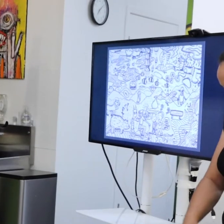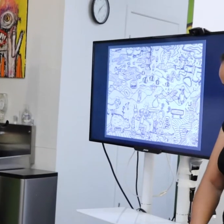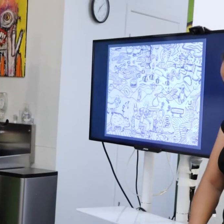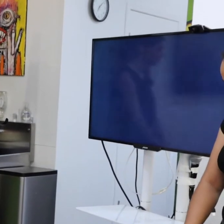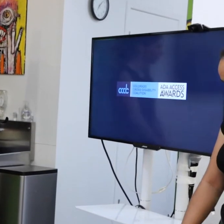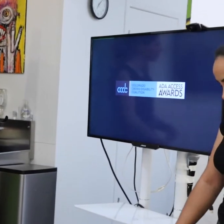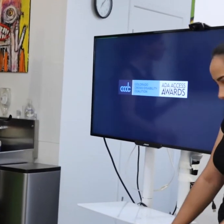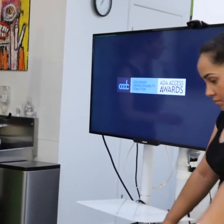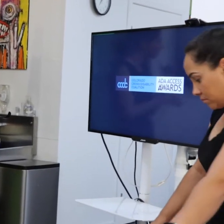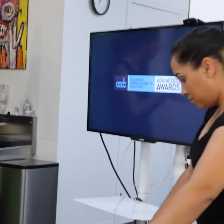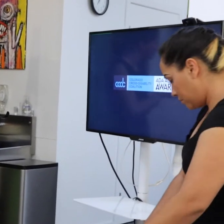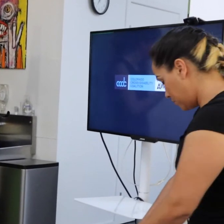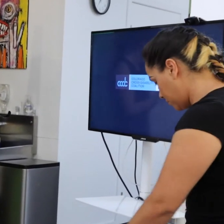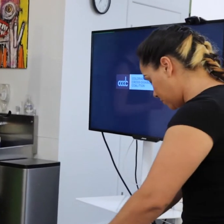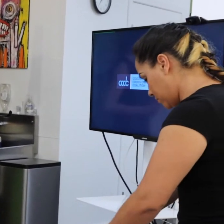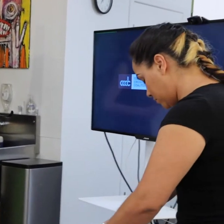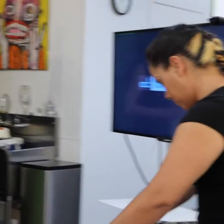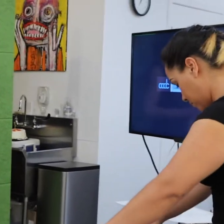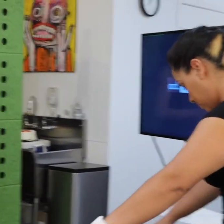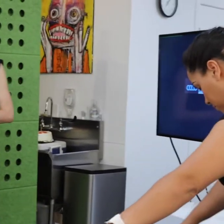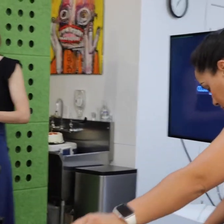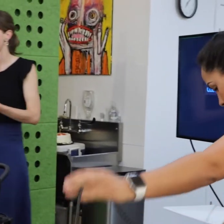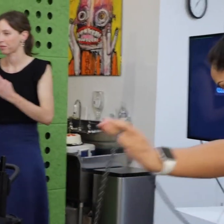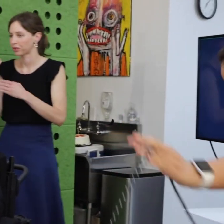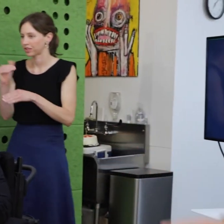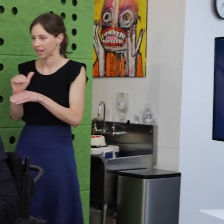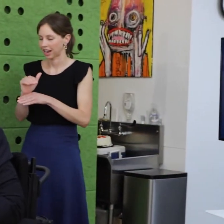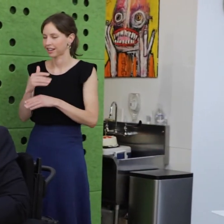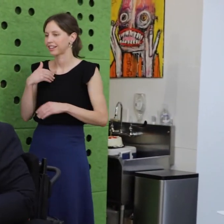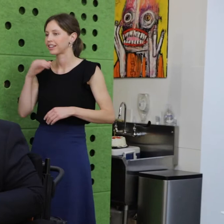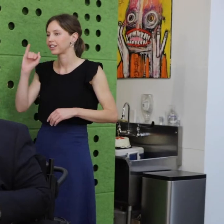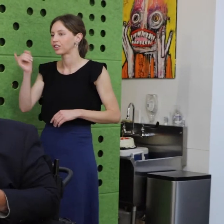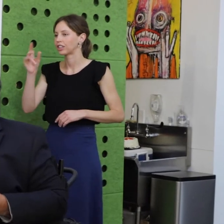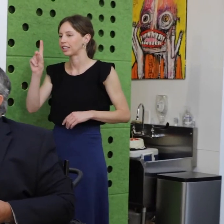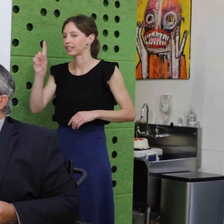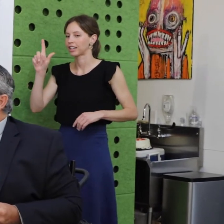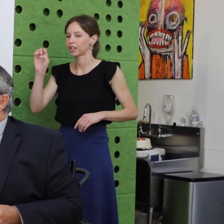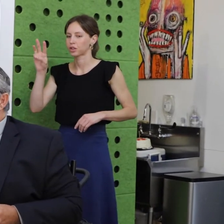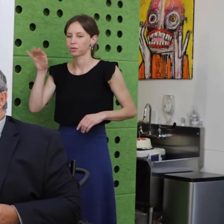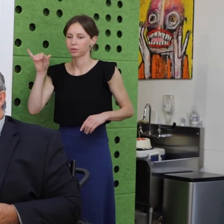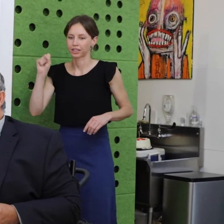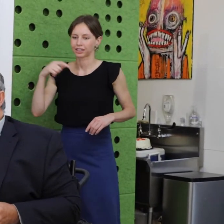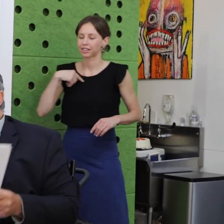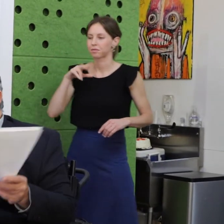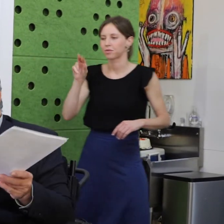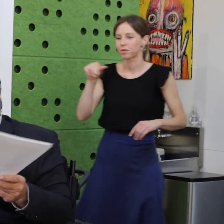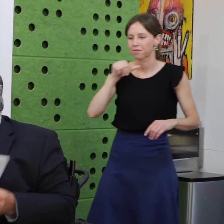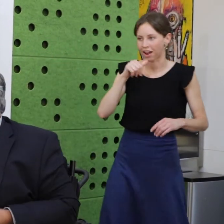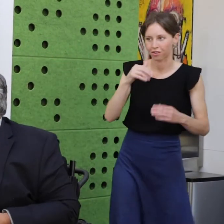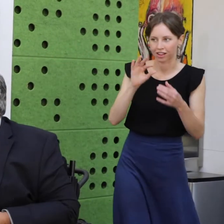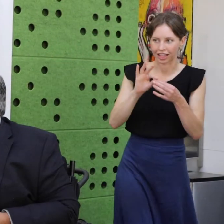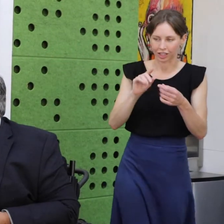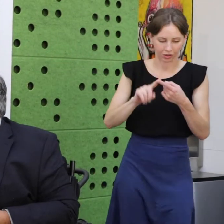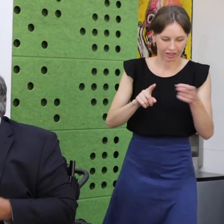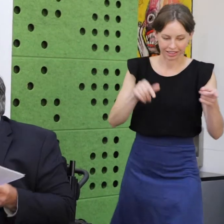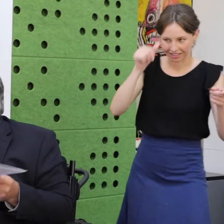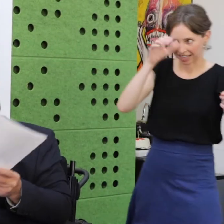Good day-- evening everybody, thank you for coming out tonight. My name is Jamie Lewis. No, I am not related to this guy over here.